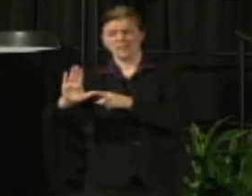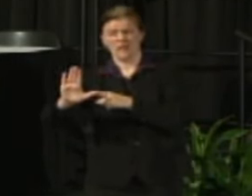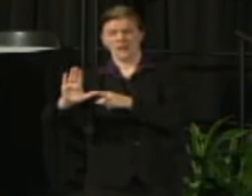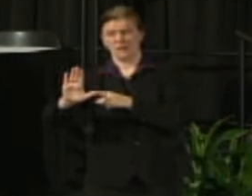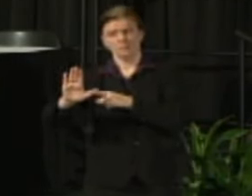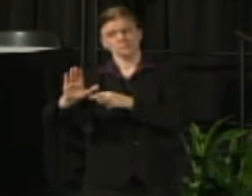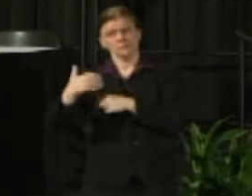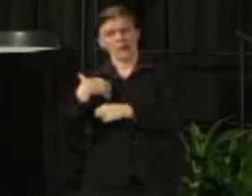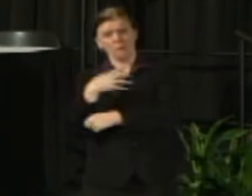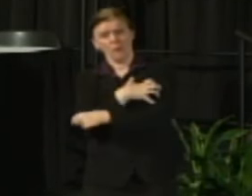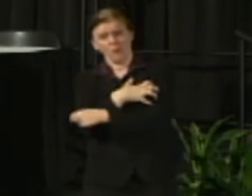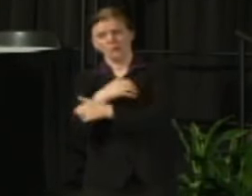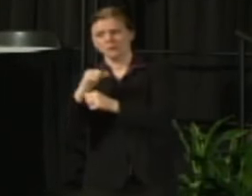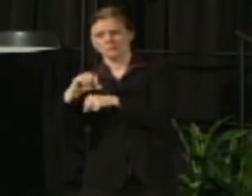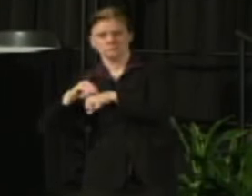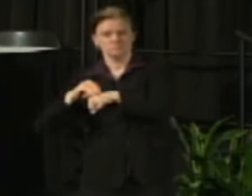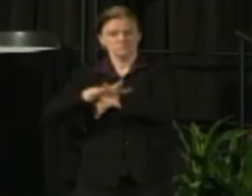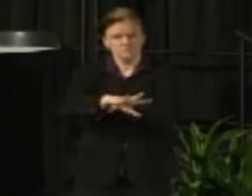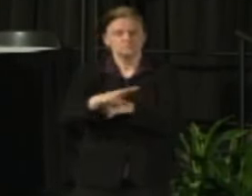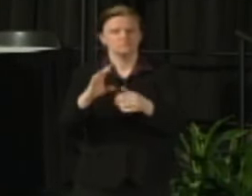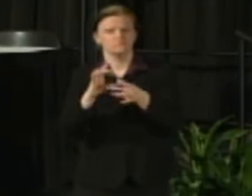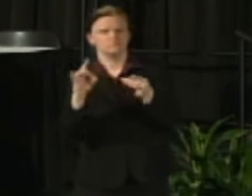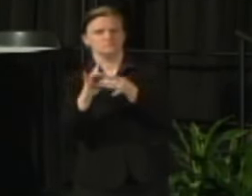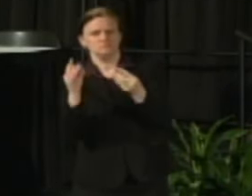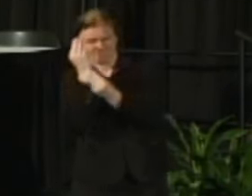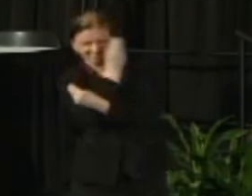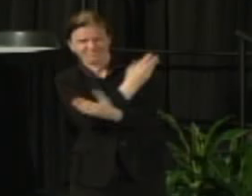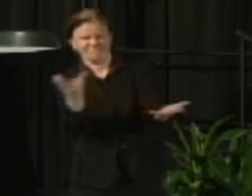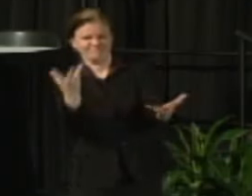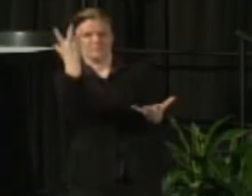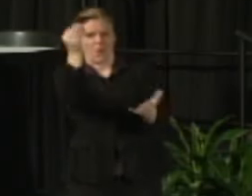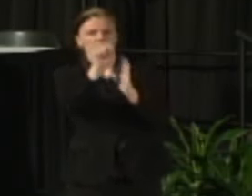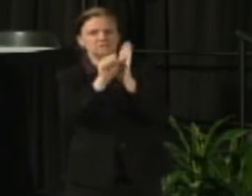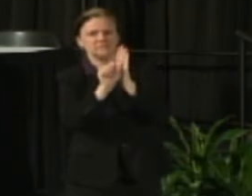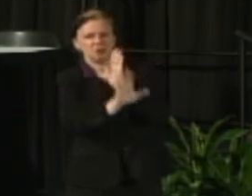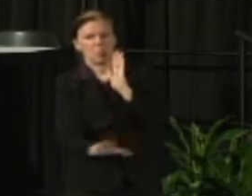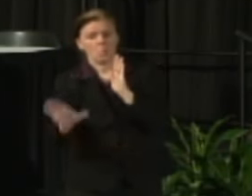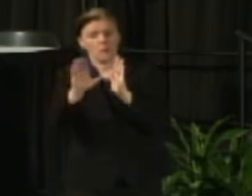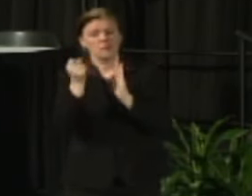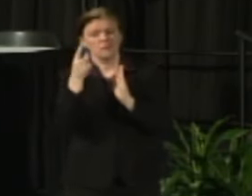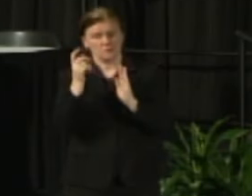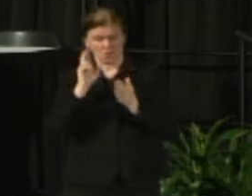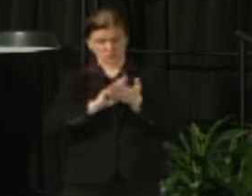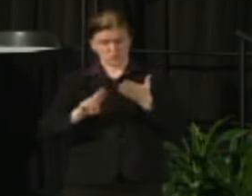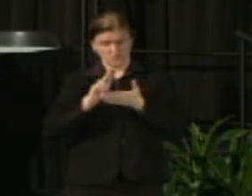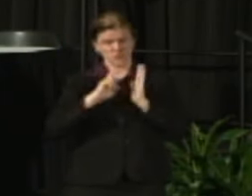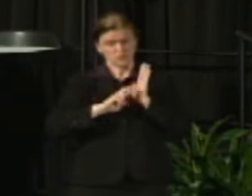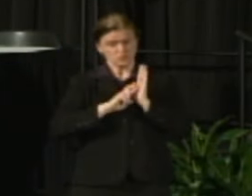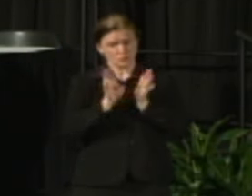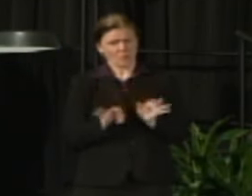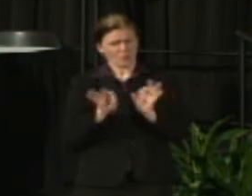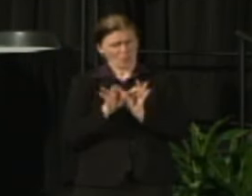in conveying the story of UWUM and what a research university does for this region.